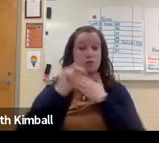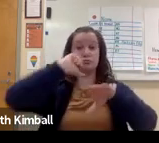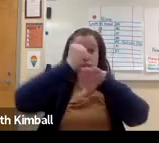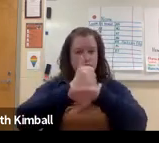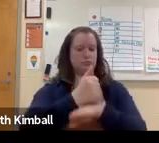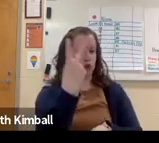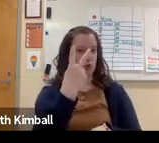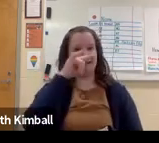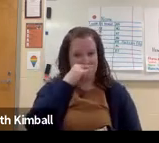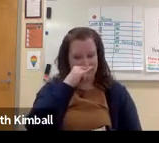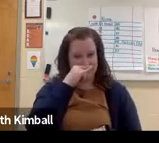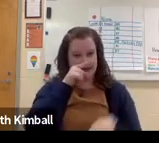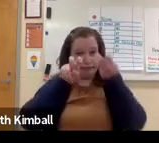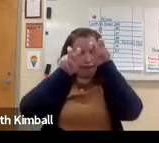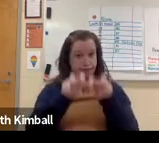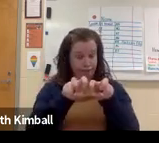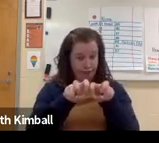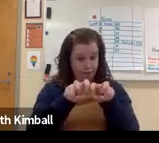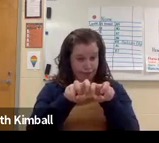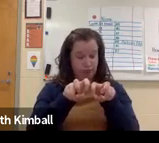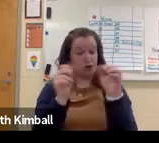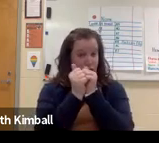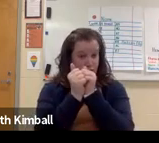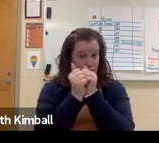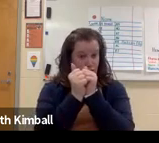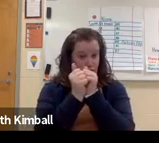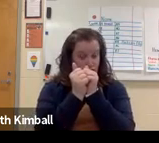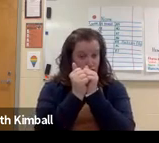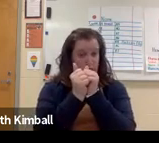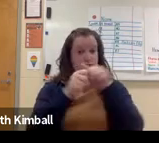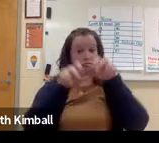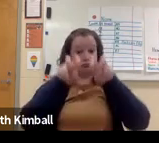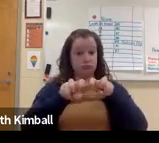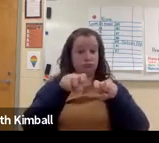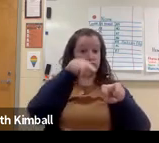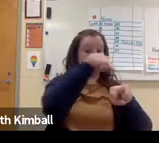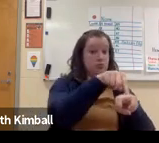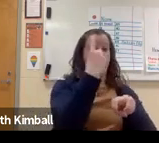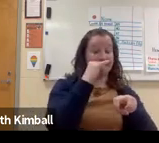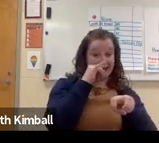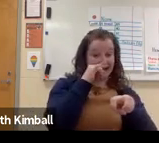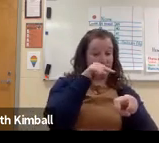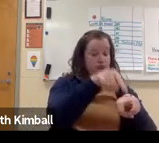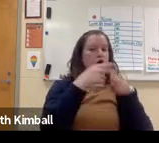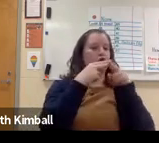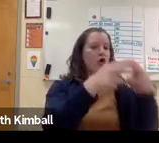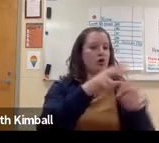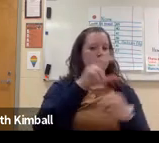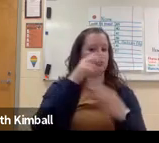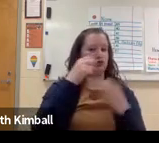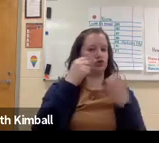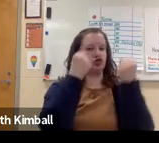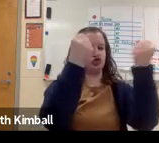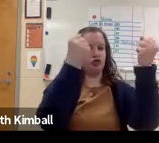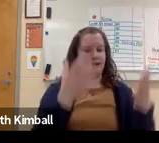Peer or pair projects, where two kids work together,